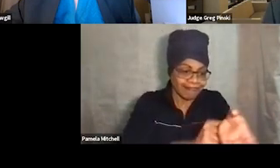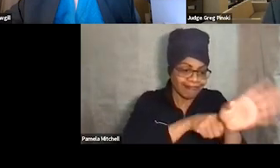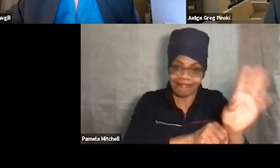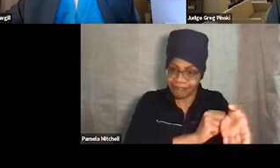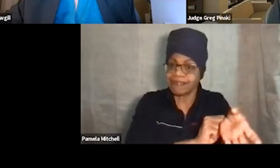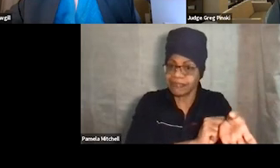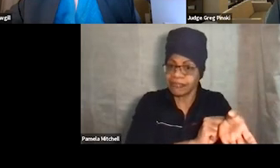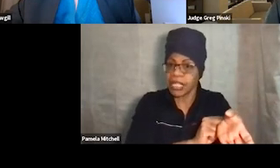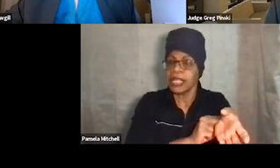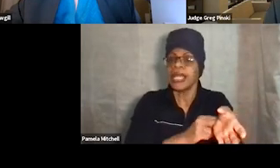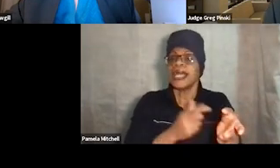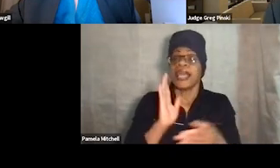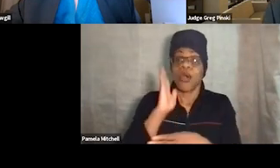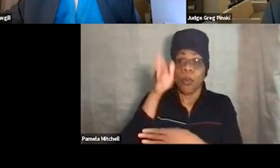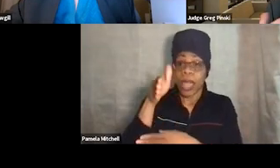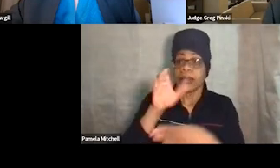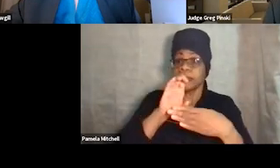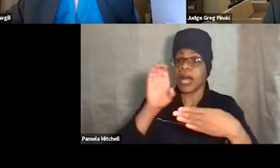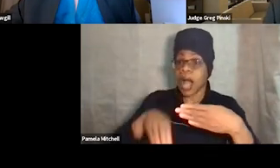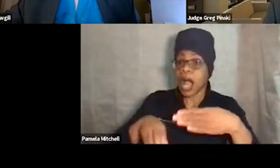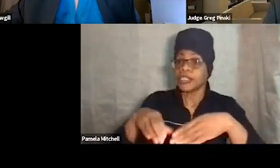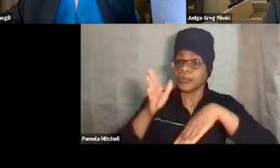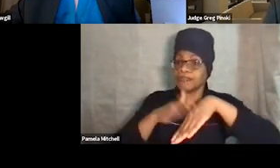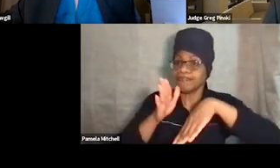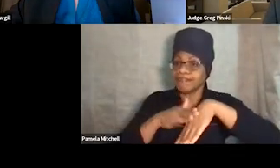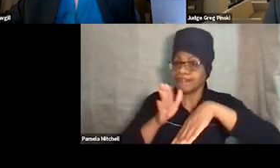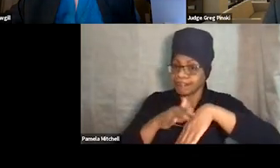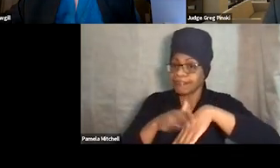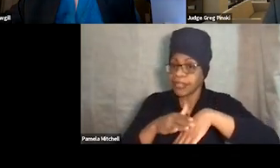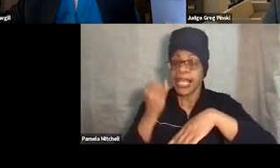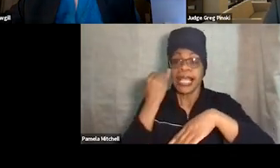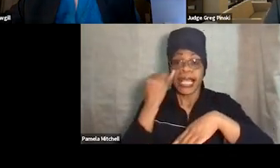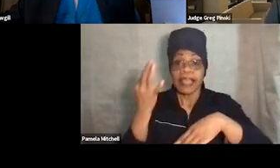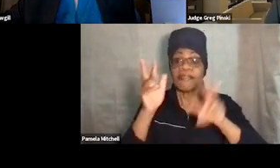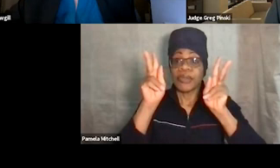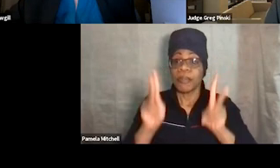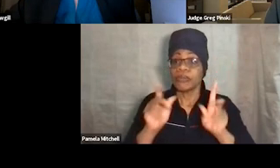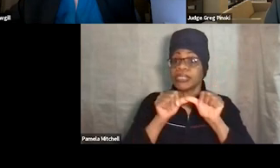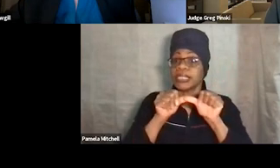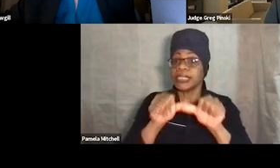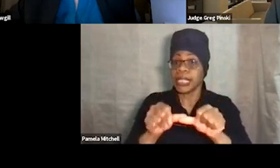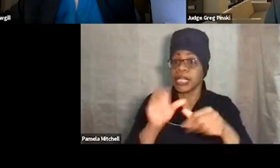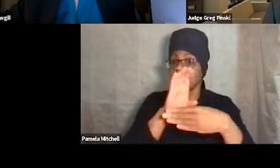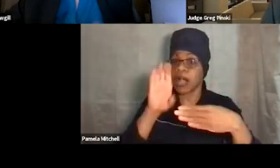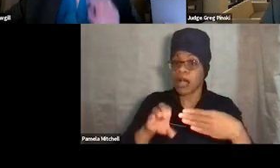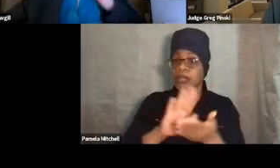there will be a consequence. And if you continue to do that, the consequences will become more significant.